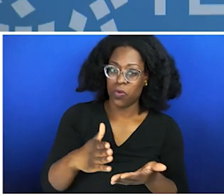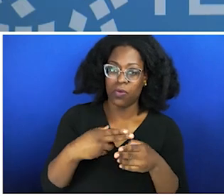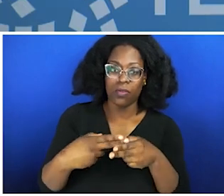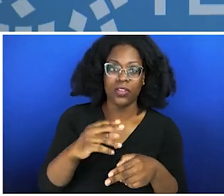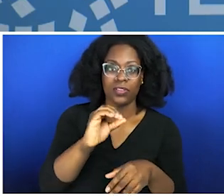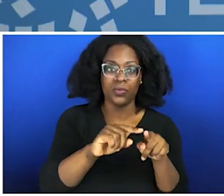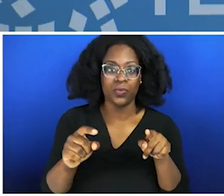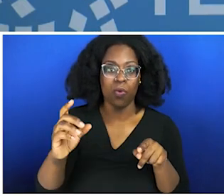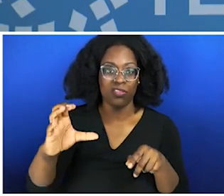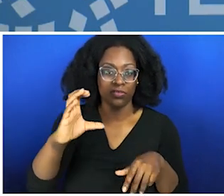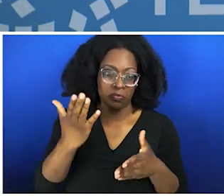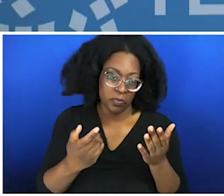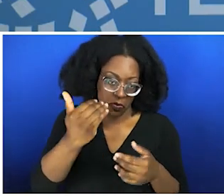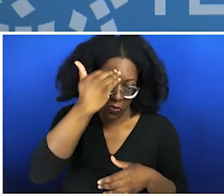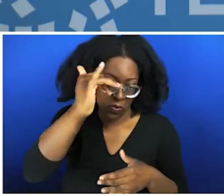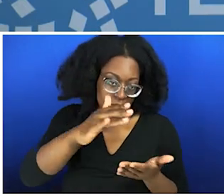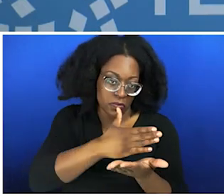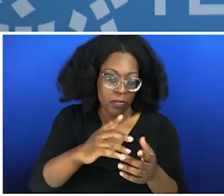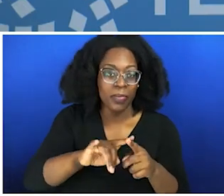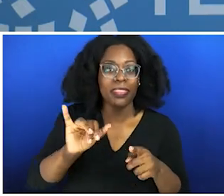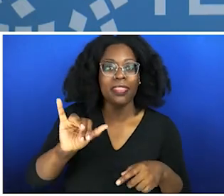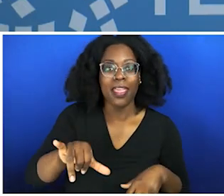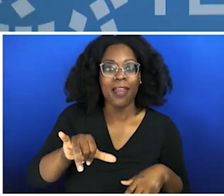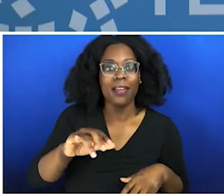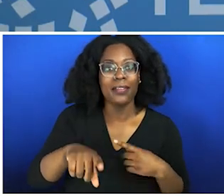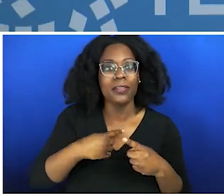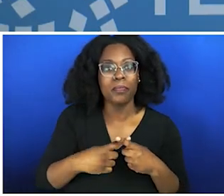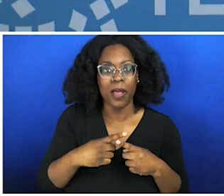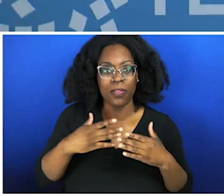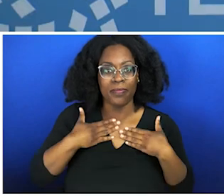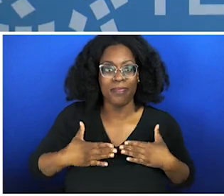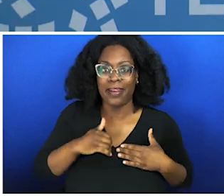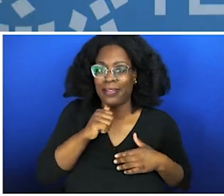behavior. This continues the cycle of trauma.